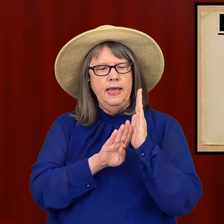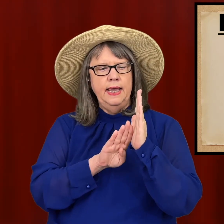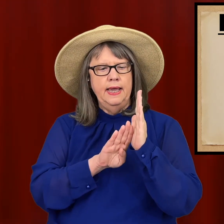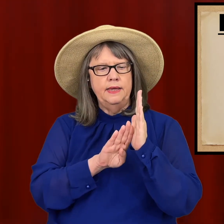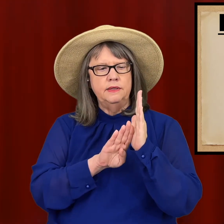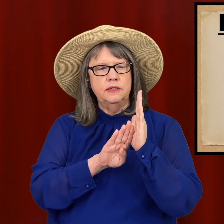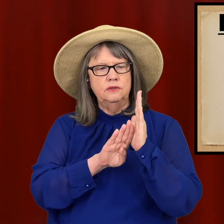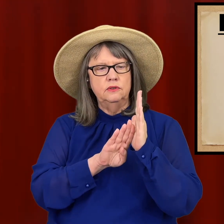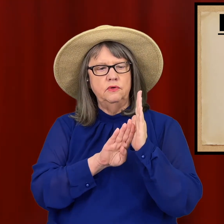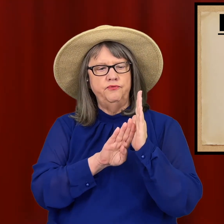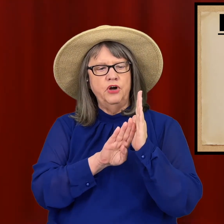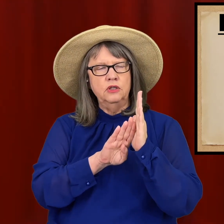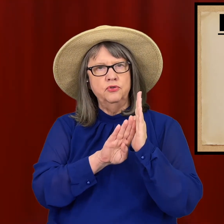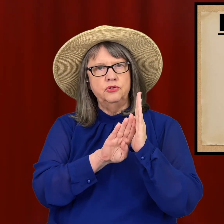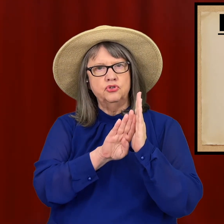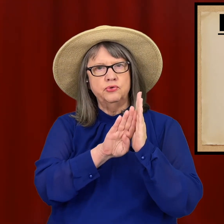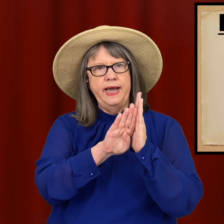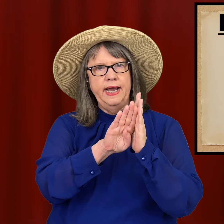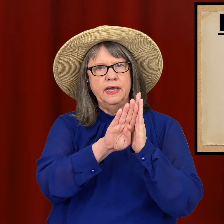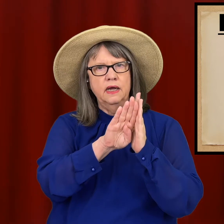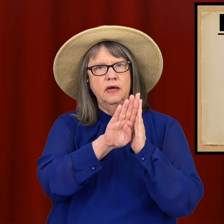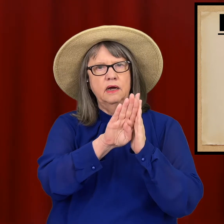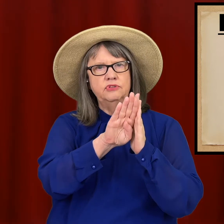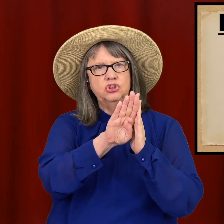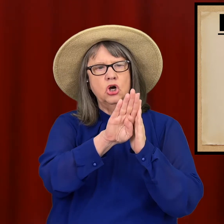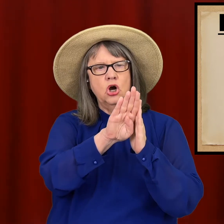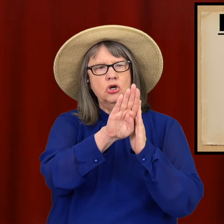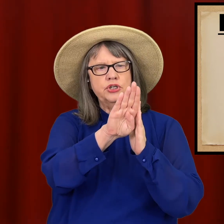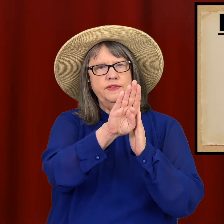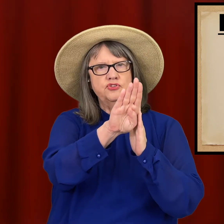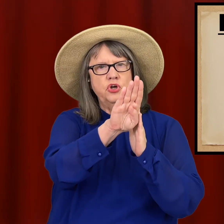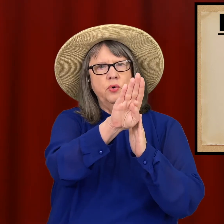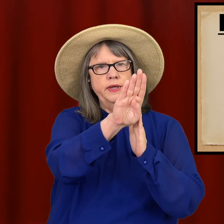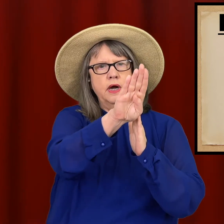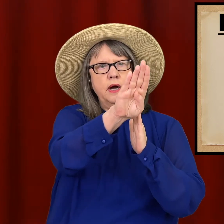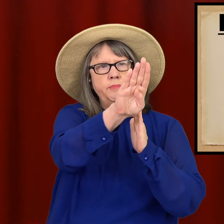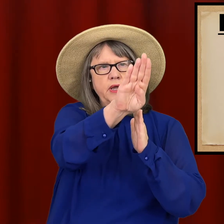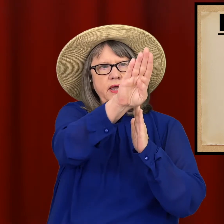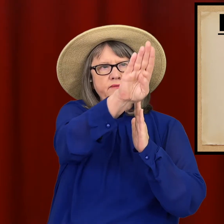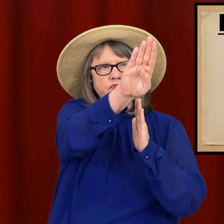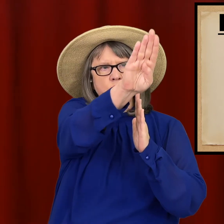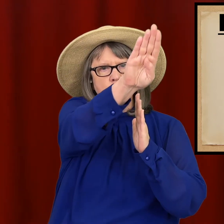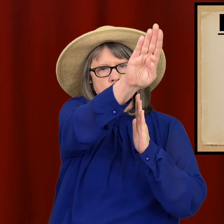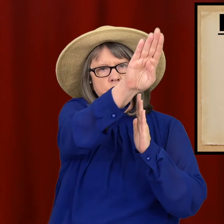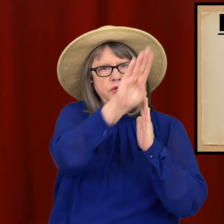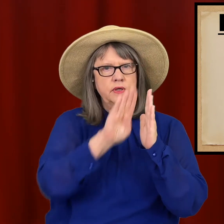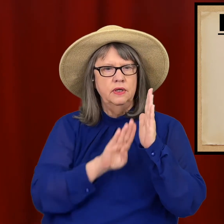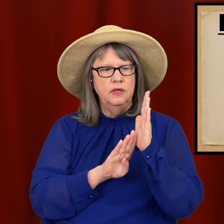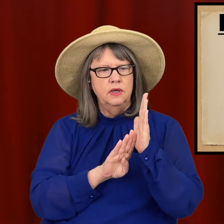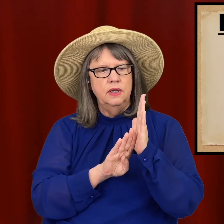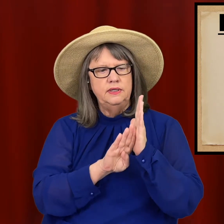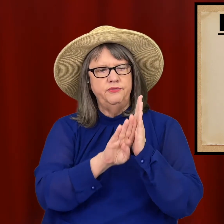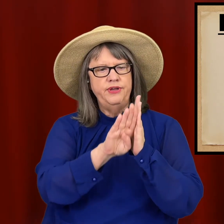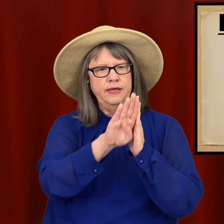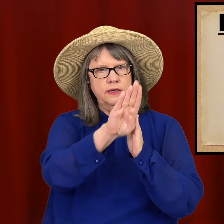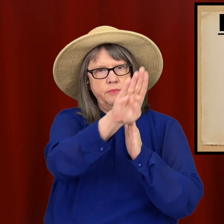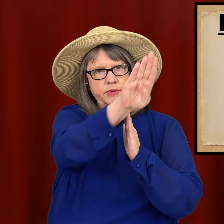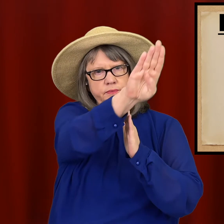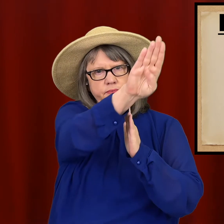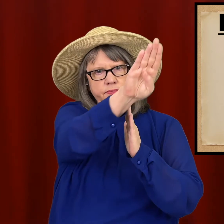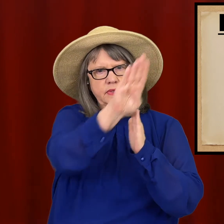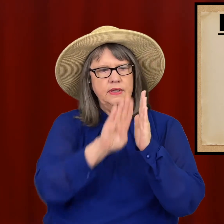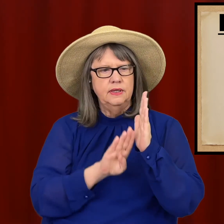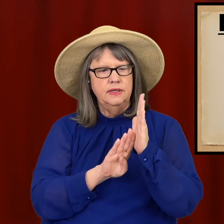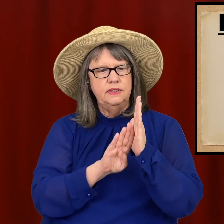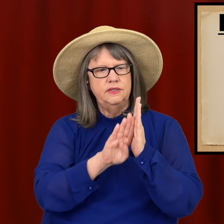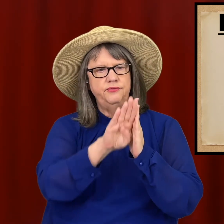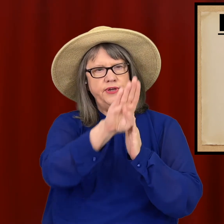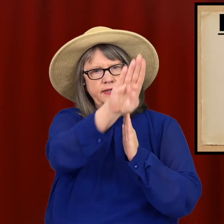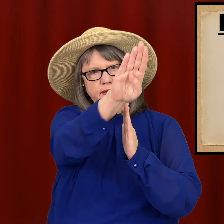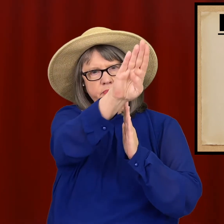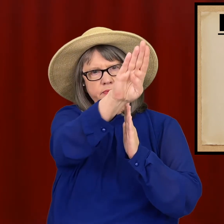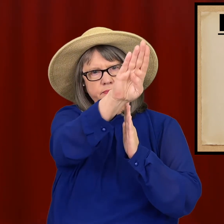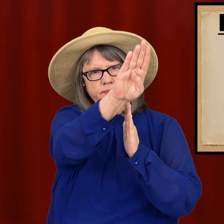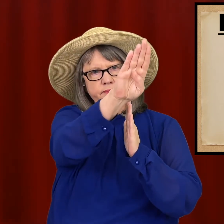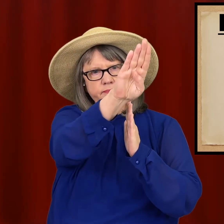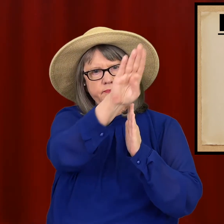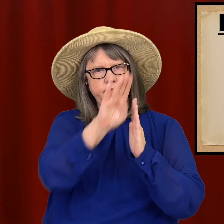and follow the track of a chart that's going up and forward. DEVELOP. DEVELOP.